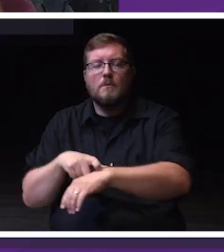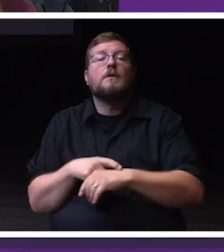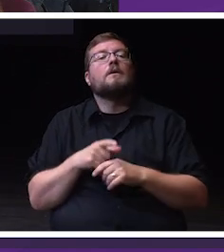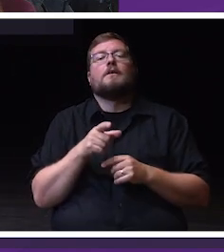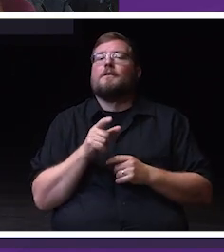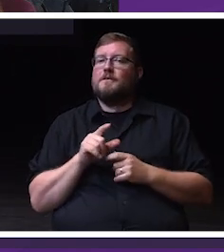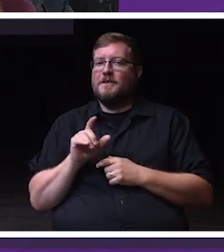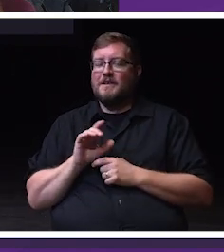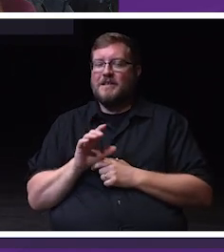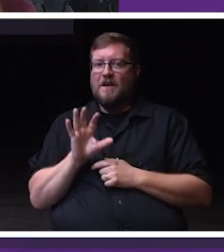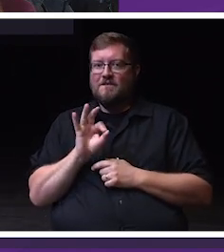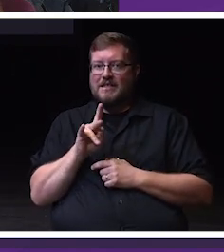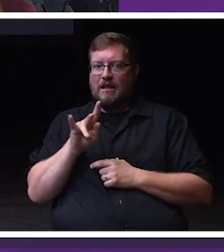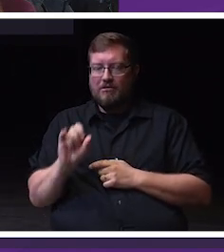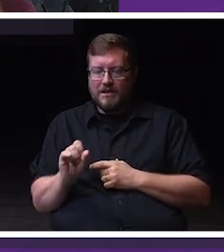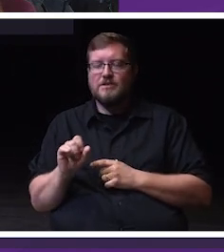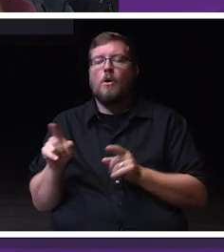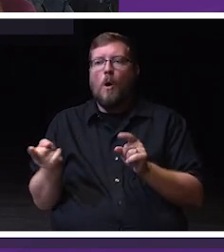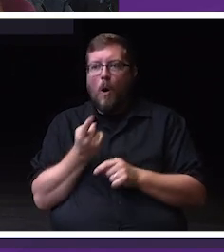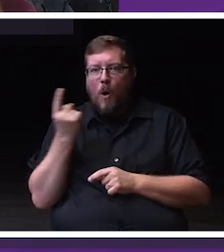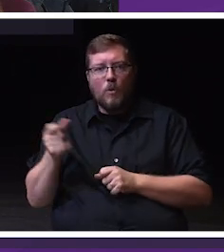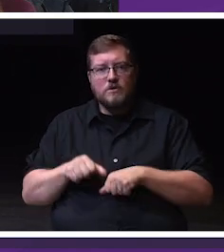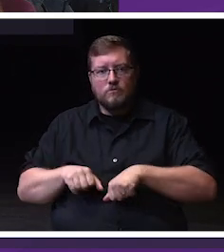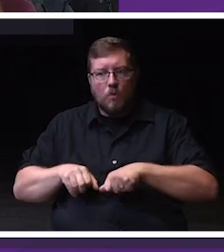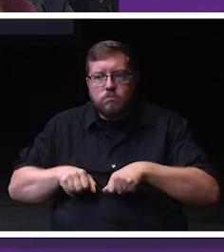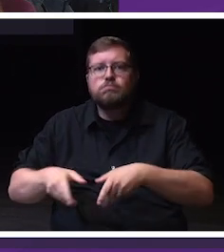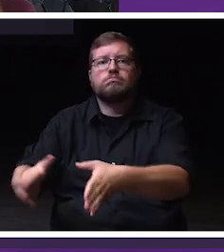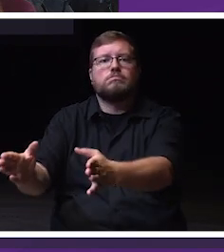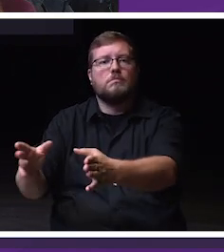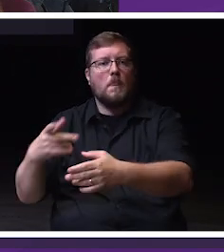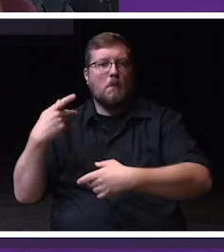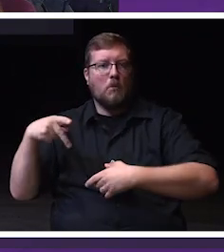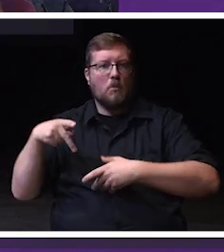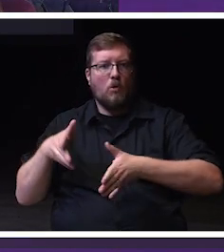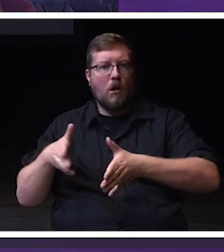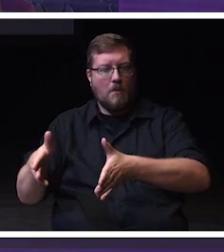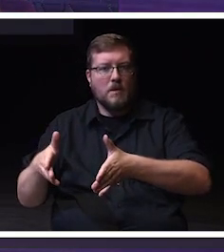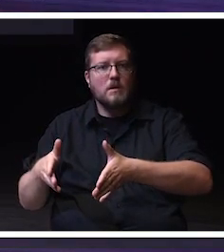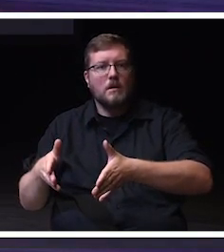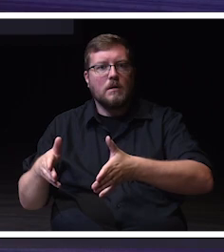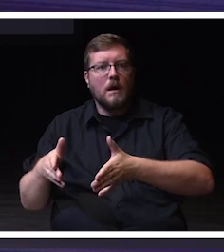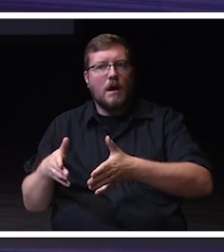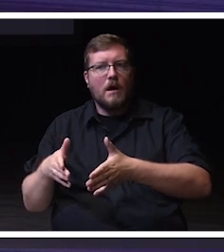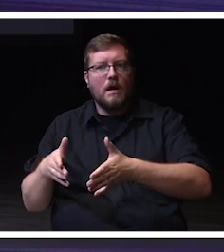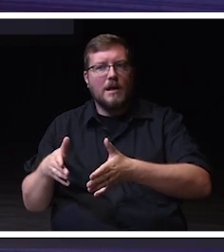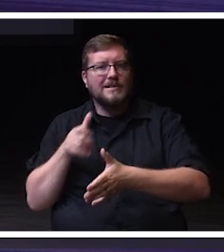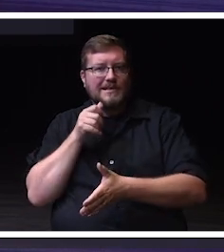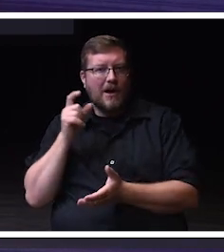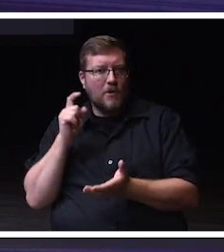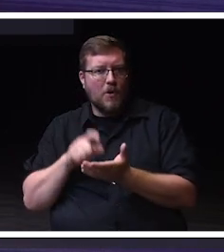and the work F.P&M does is not often noticed because when it's done right, events are seamless.